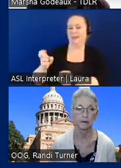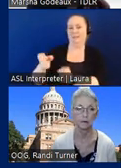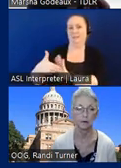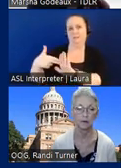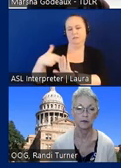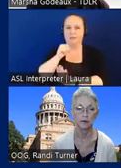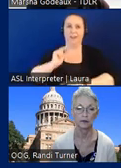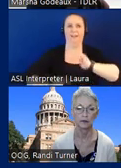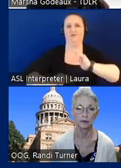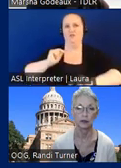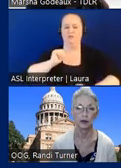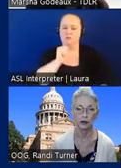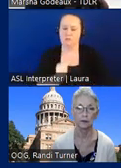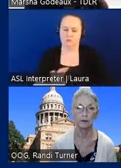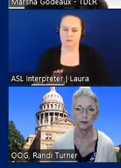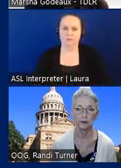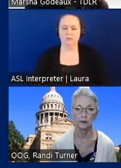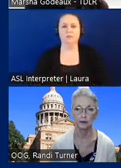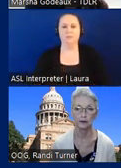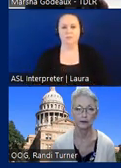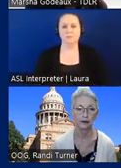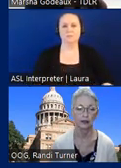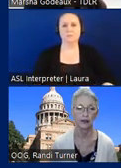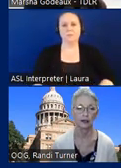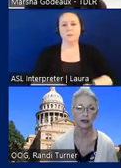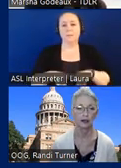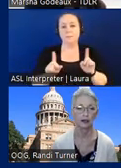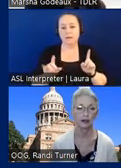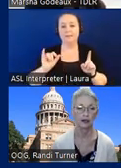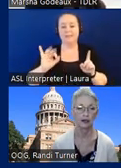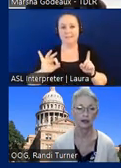it's just regular maintenance. Okay, but if you're if you're redoing your whole parking lot,